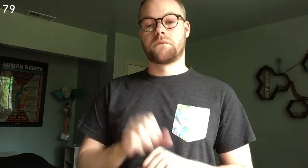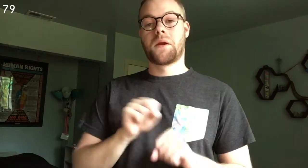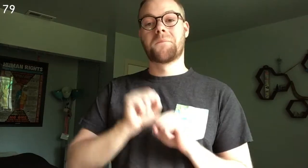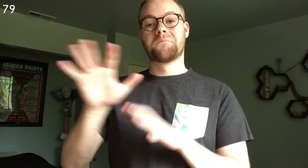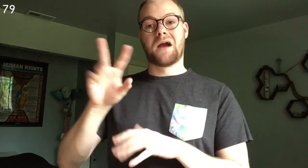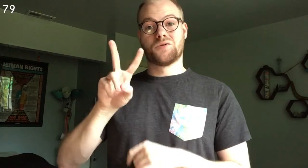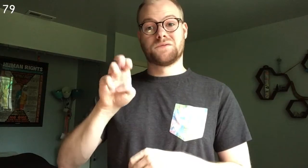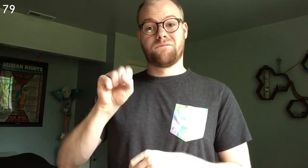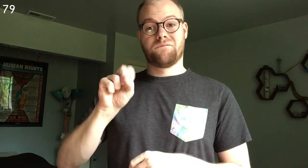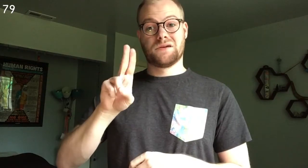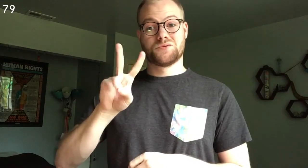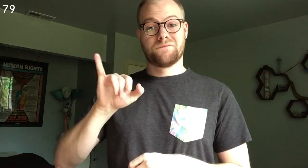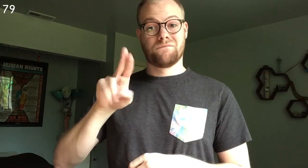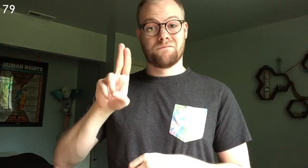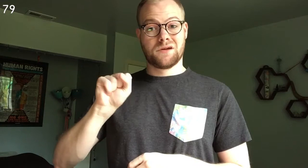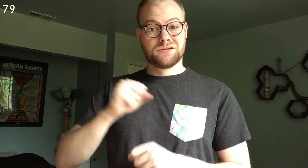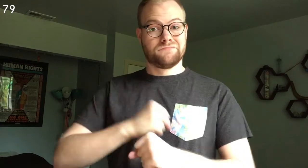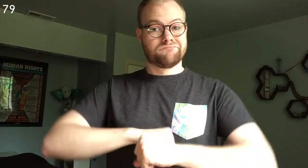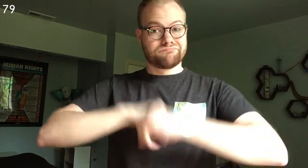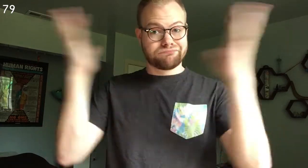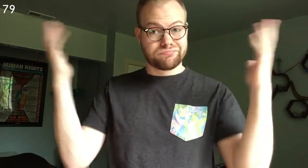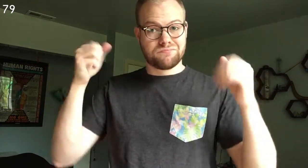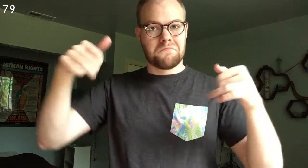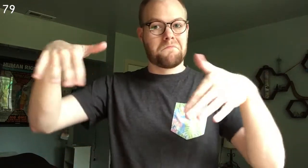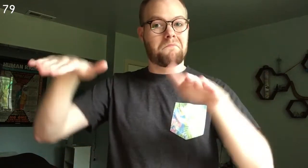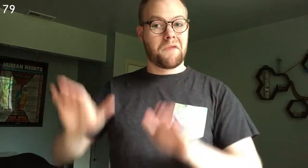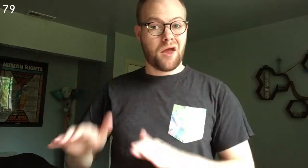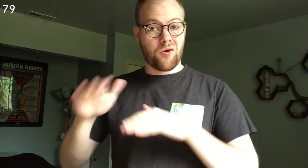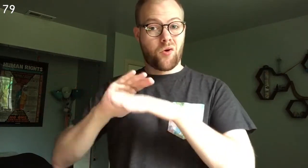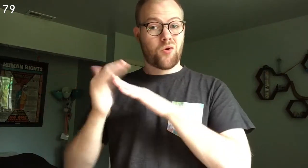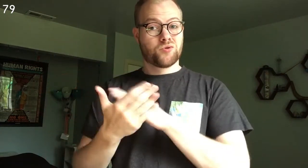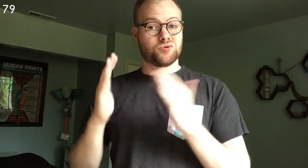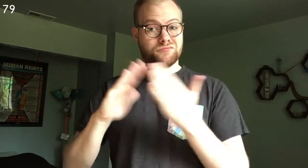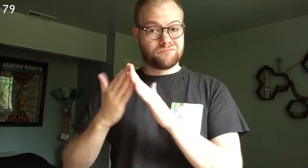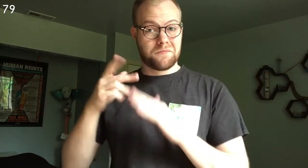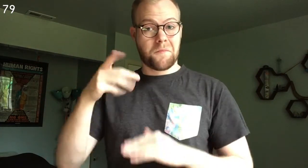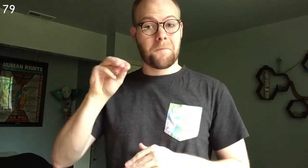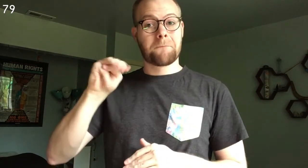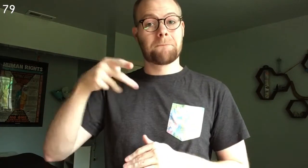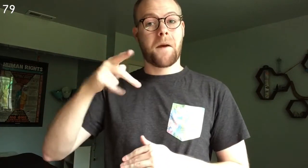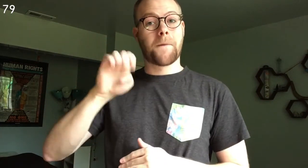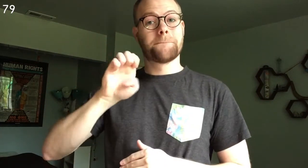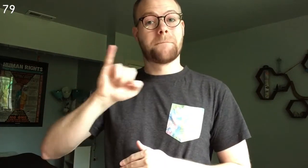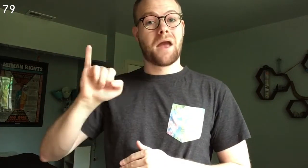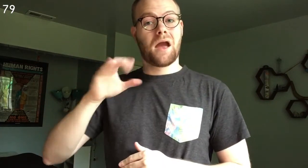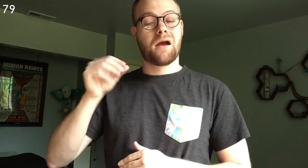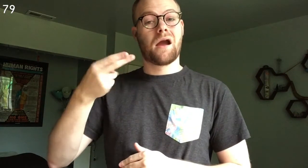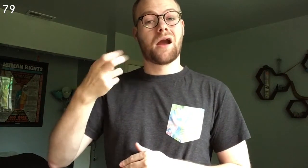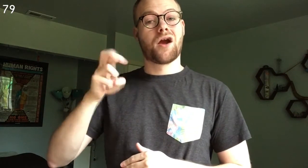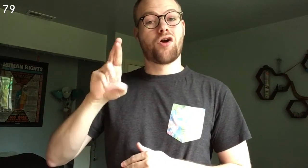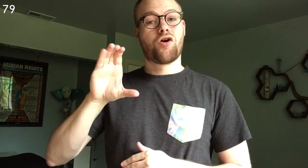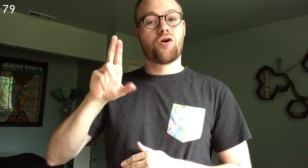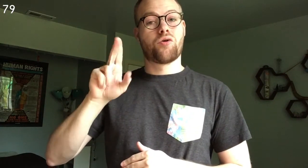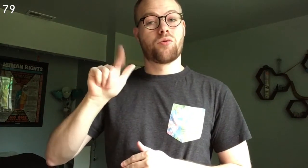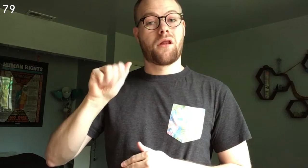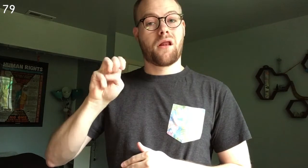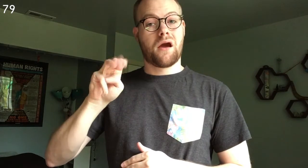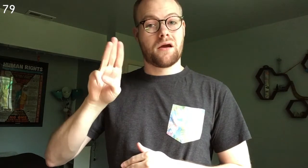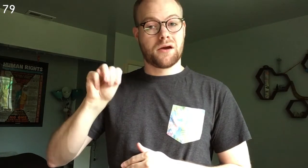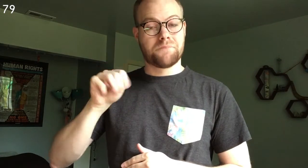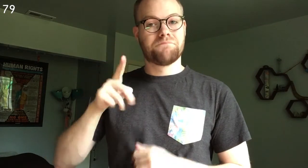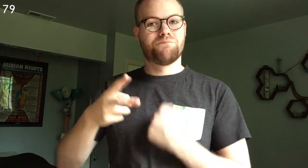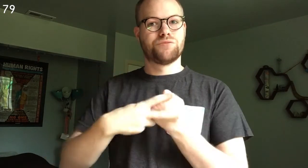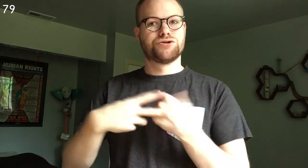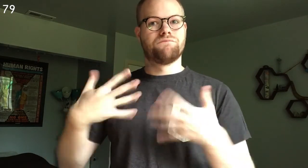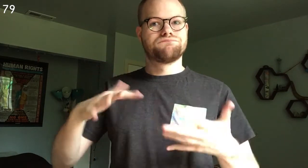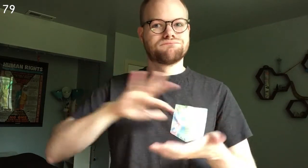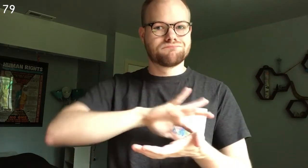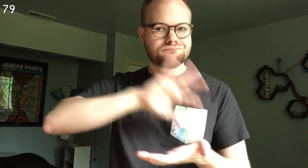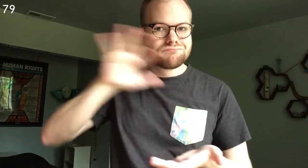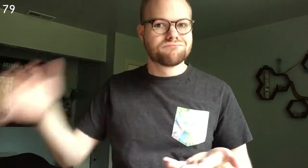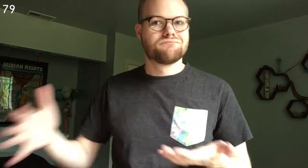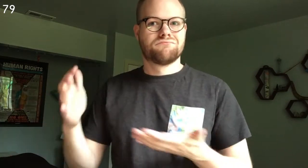79 The eruption of Mount Vesuvius buries the coastal resorts of Pompeii and Herculaneum, preserving a rich